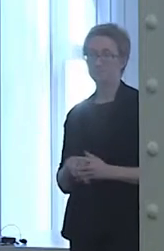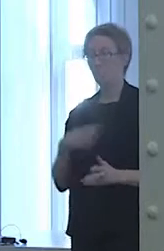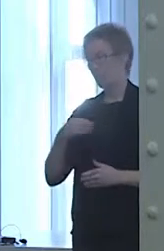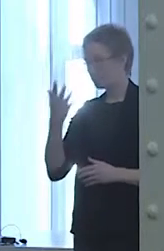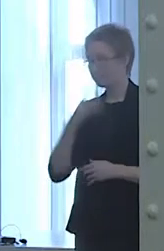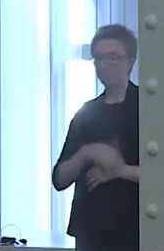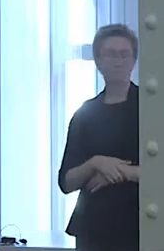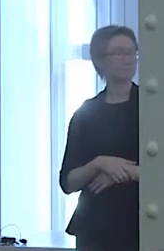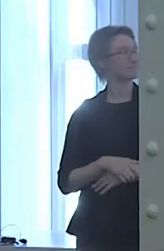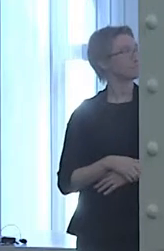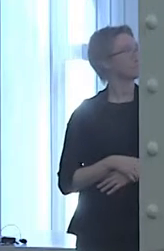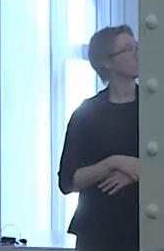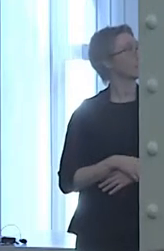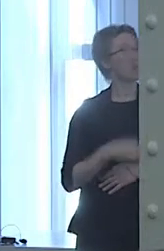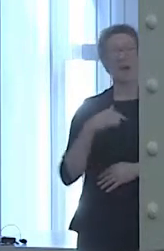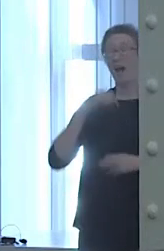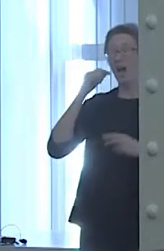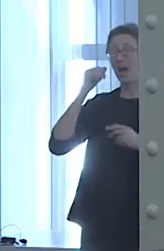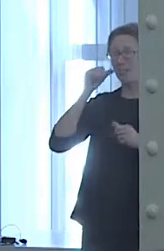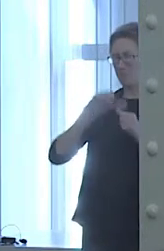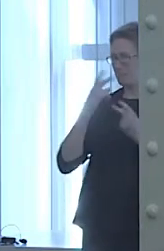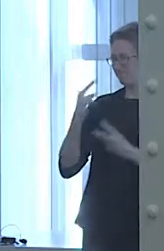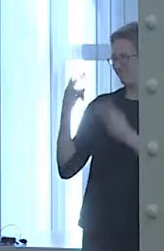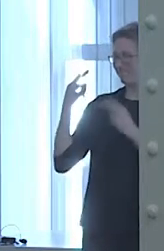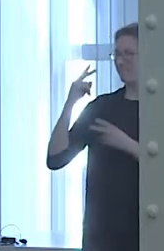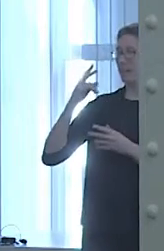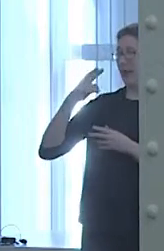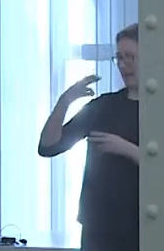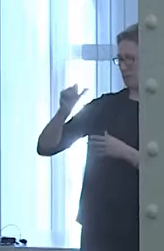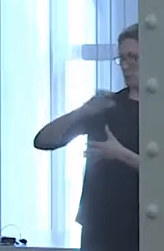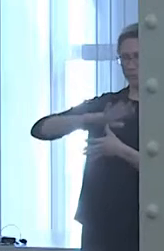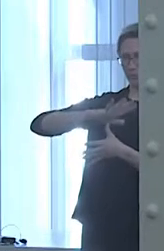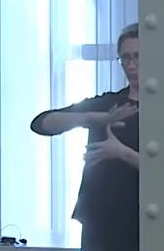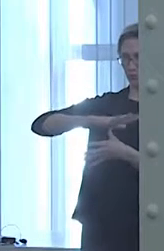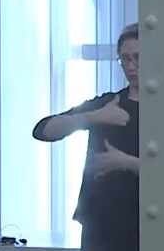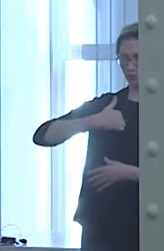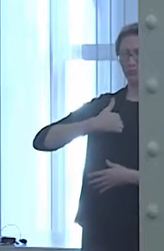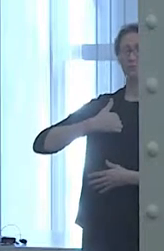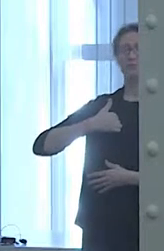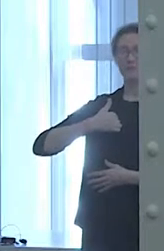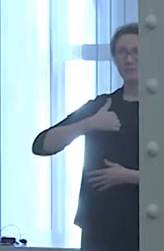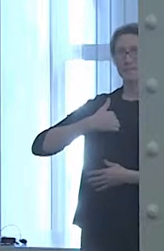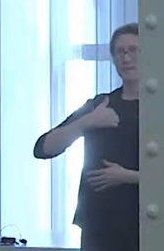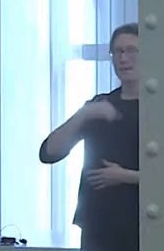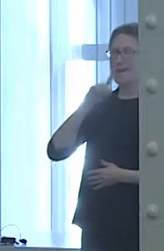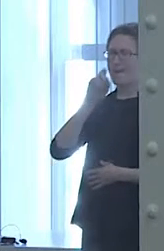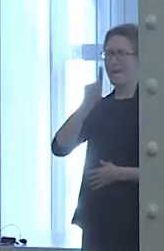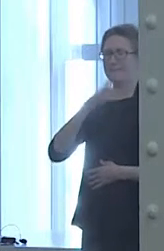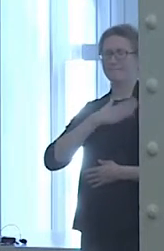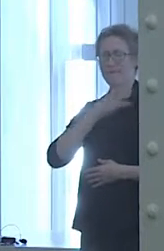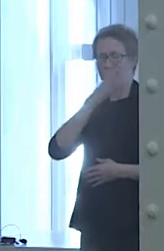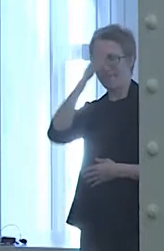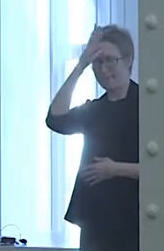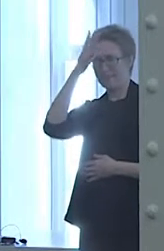senior in high school when I asked my parents for help with depression.